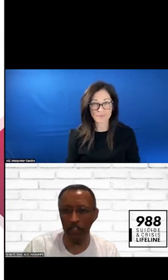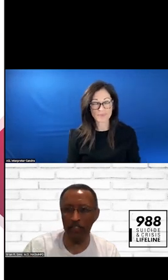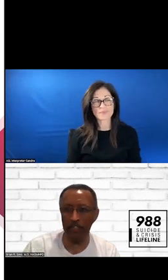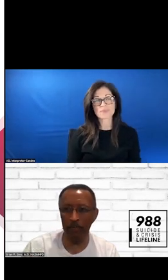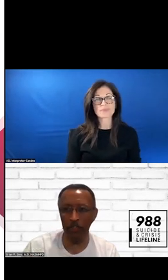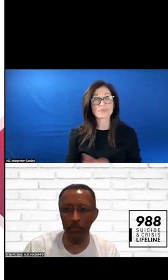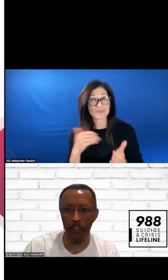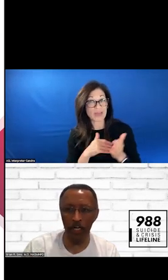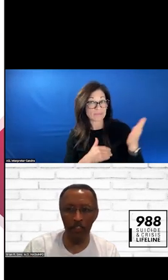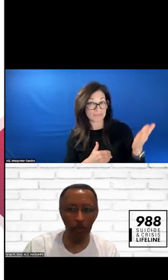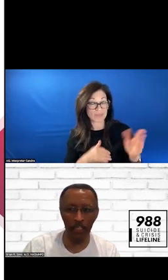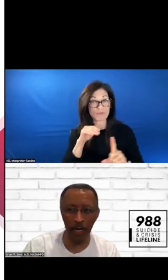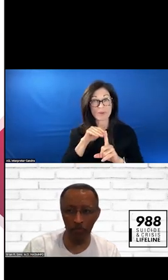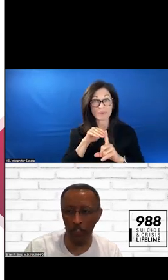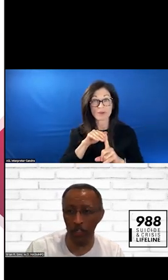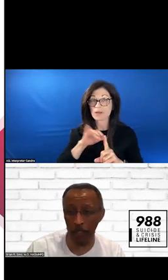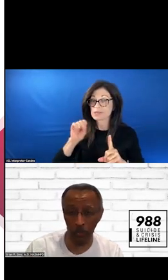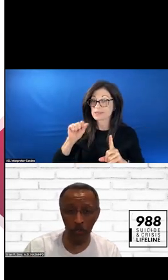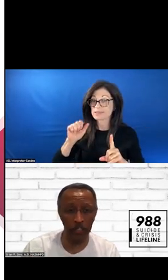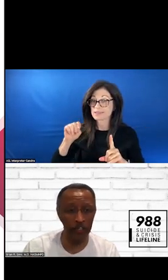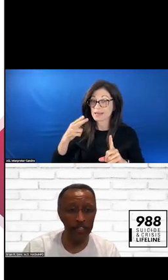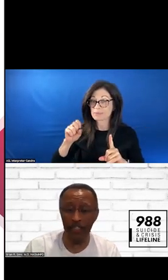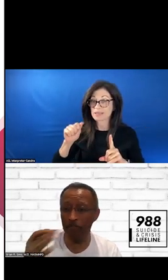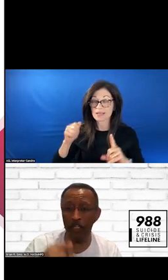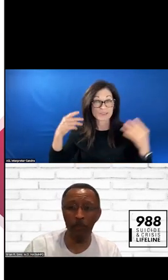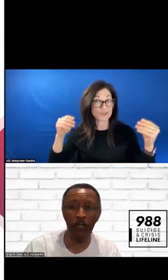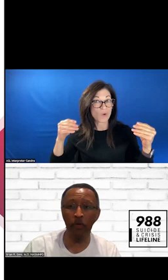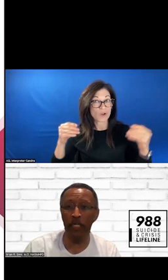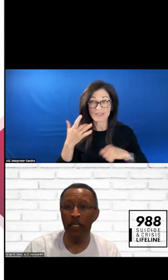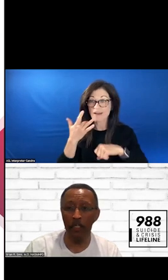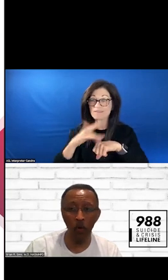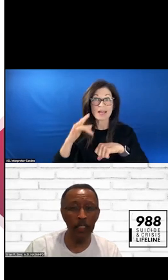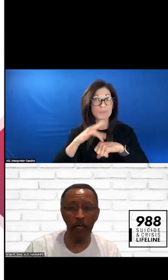REMINDER THAT THE SAMHSA STORE IS AVAILABLE TO EVERYONE. GO AND